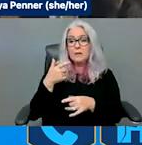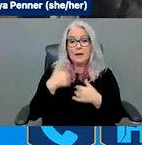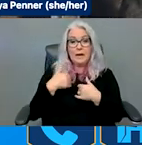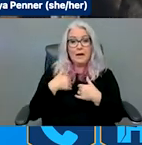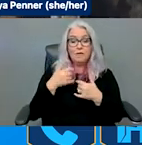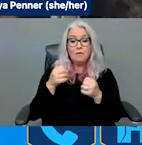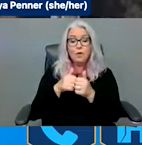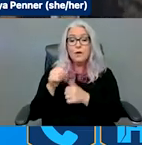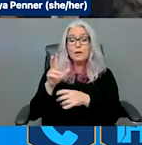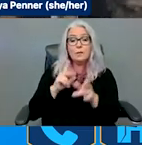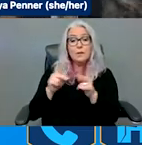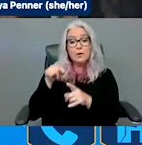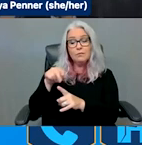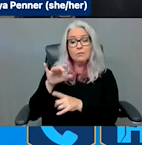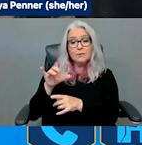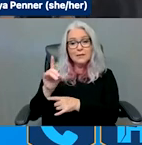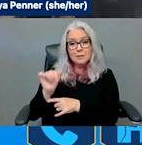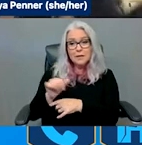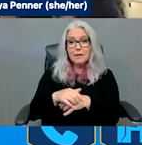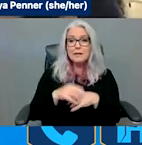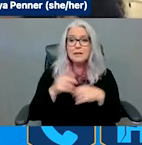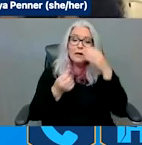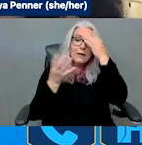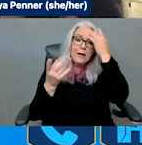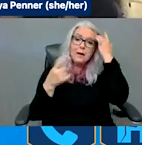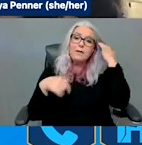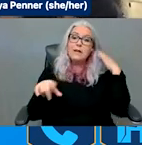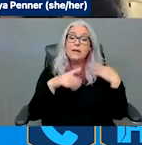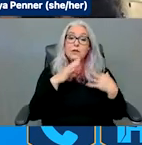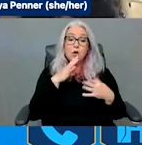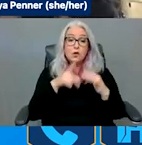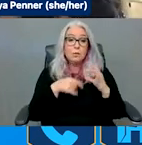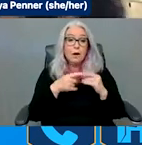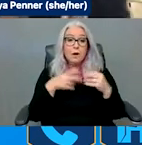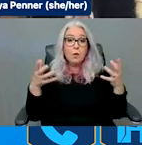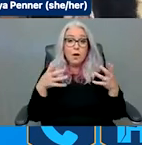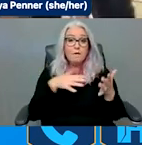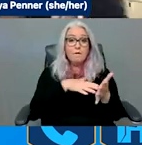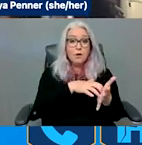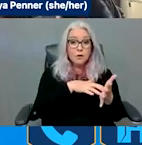Joe spoke about was the vulnerabilities that are in society and around us in